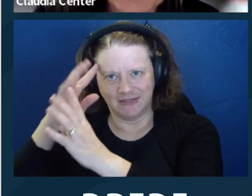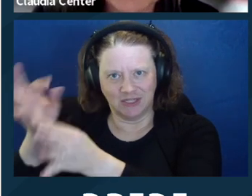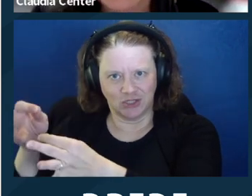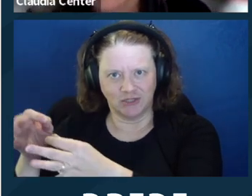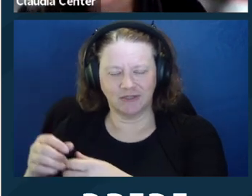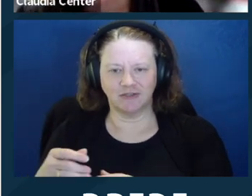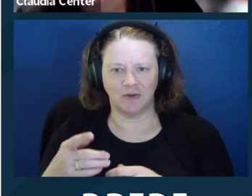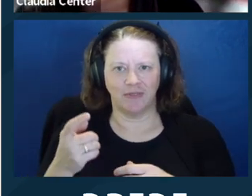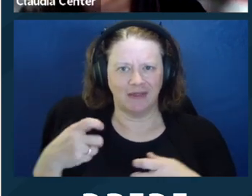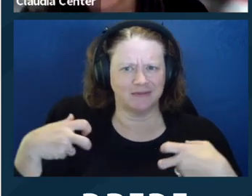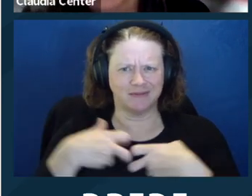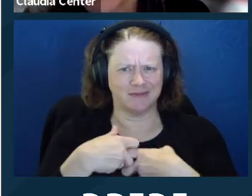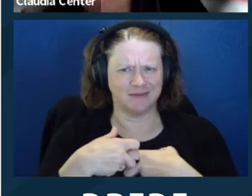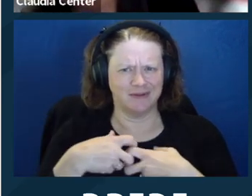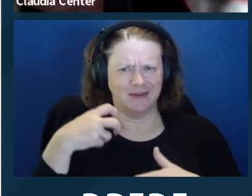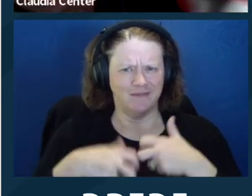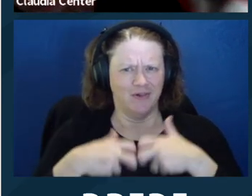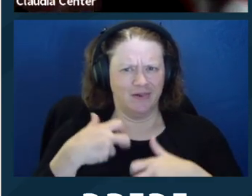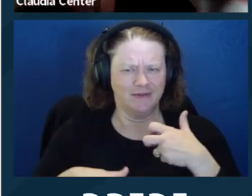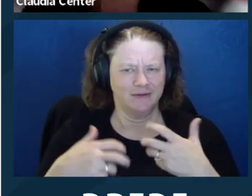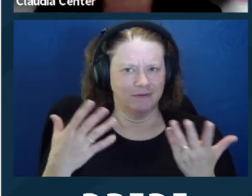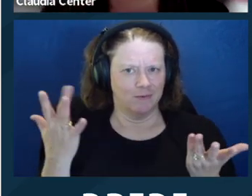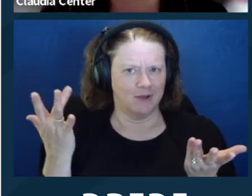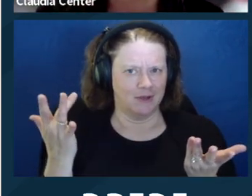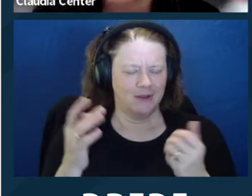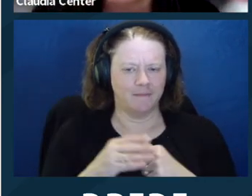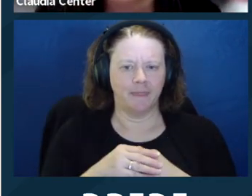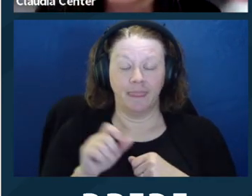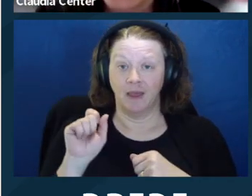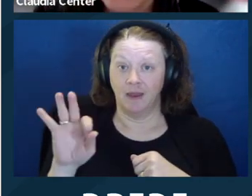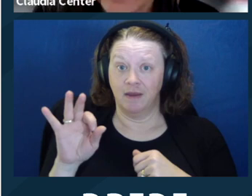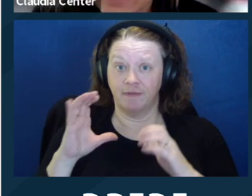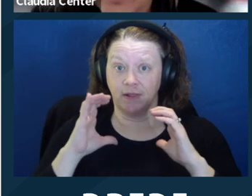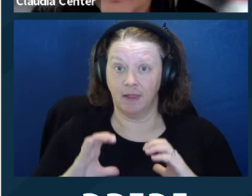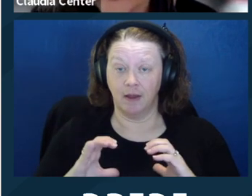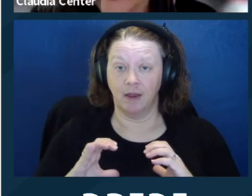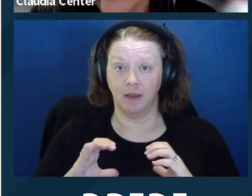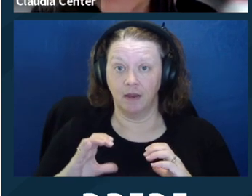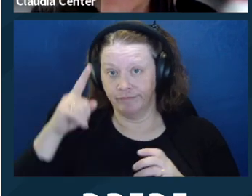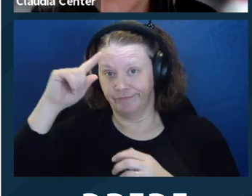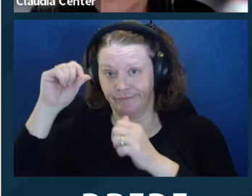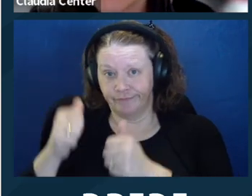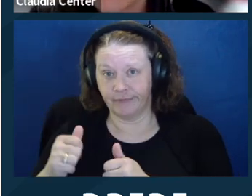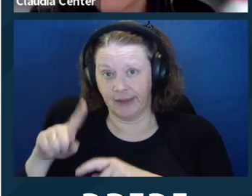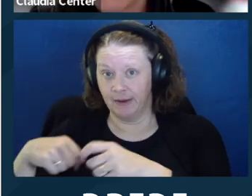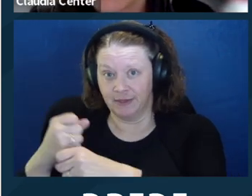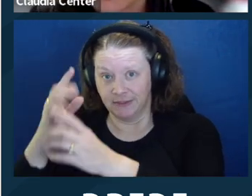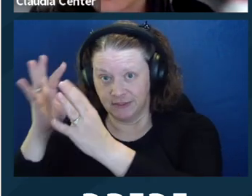then loses their capacity, then they can't revoke, and then the lawyer would then have